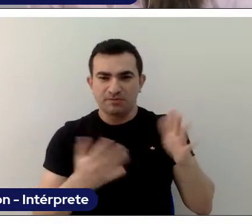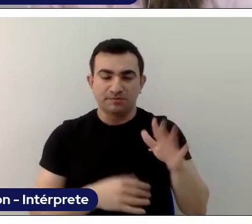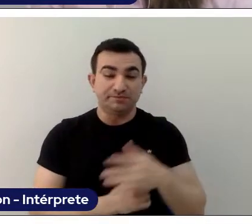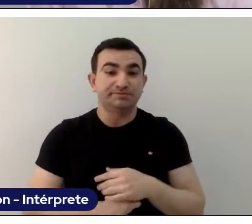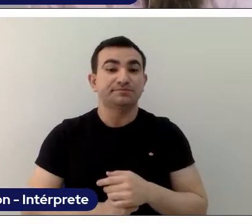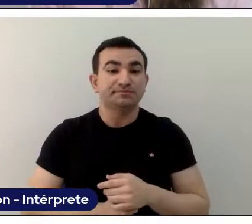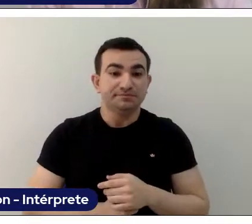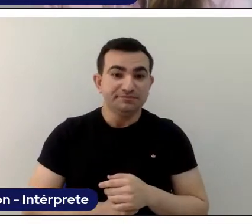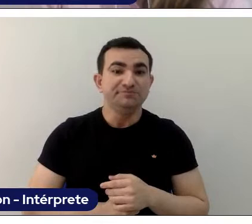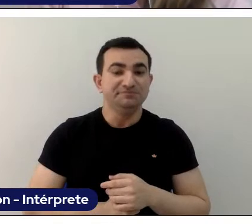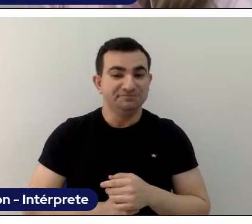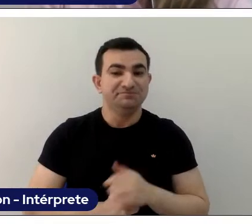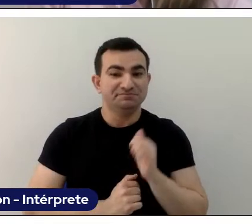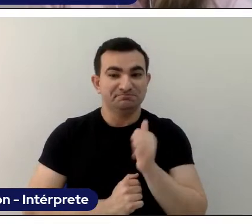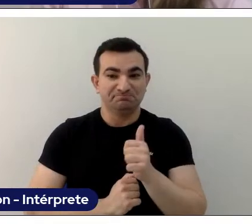That's it.